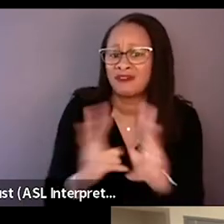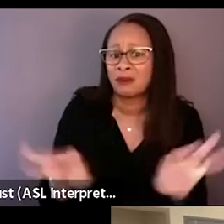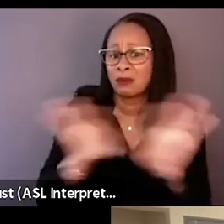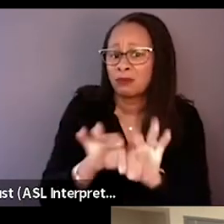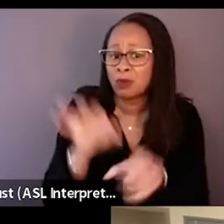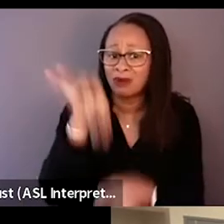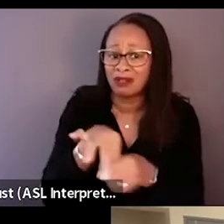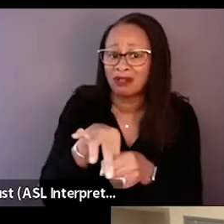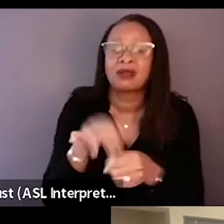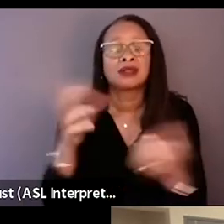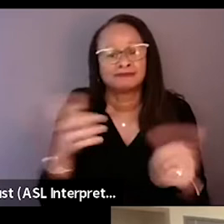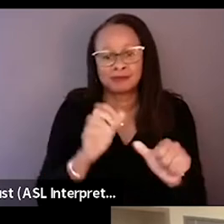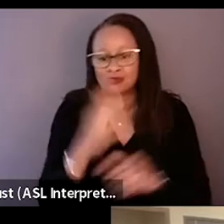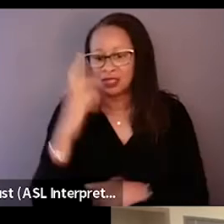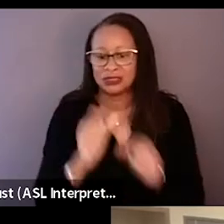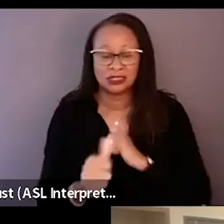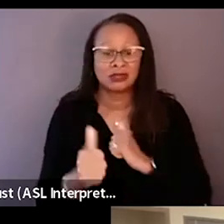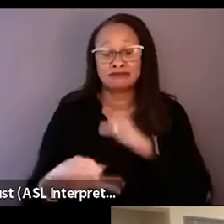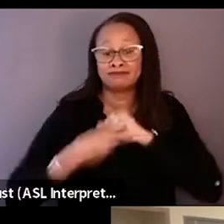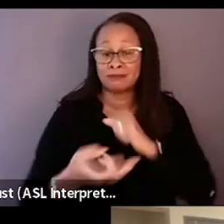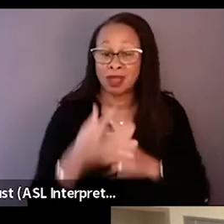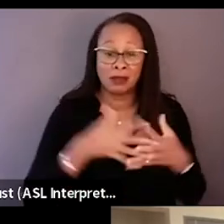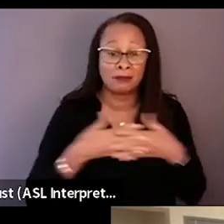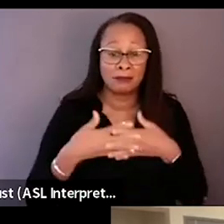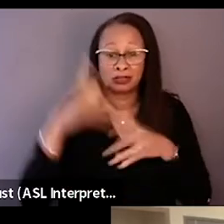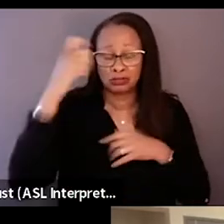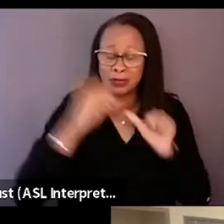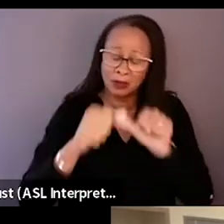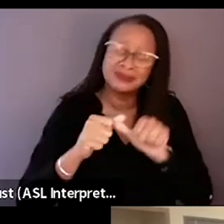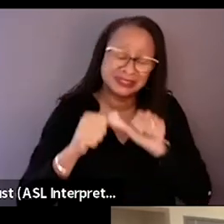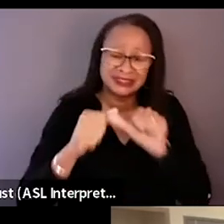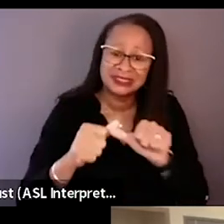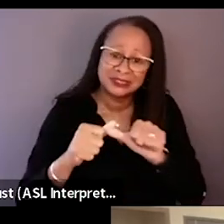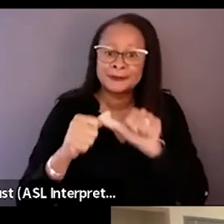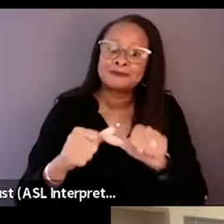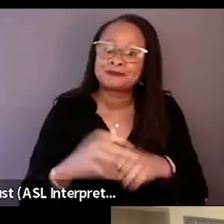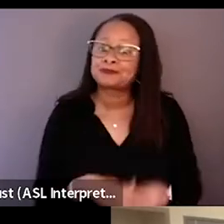I realized we're still trying to keep that American dream going. It wasn't just like we had this restaurant now successful.